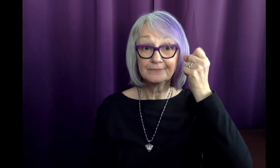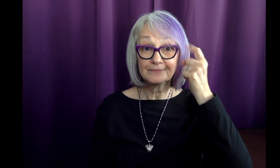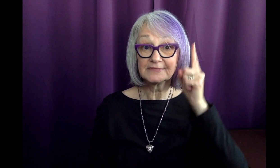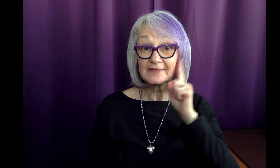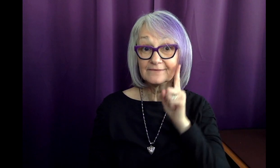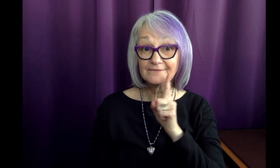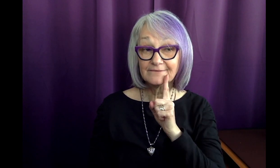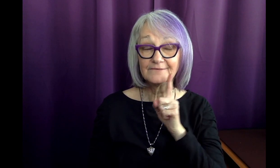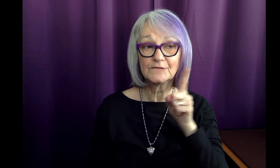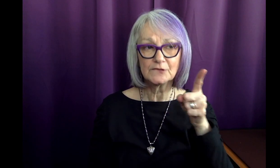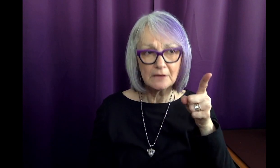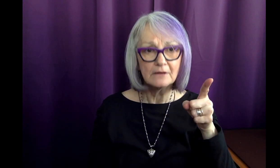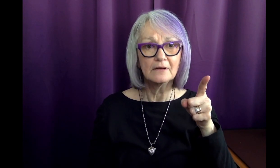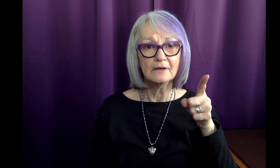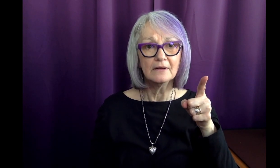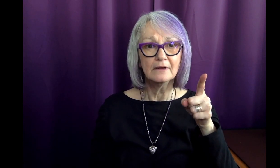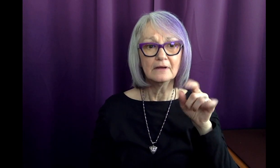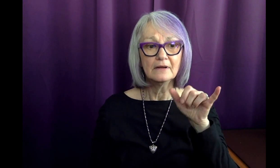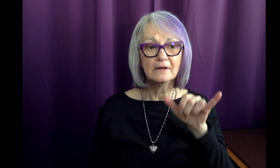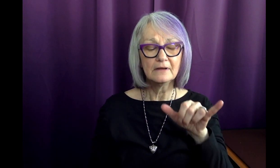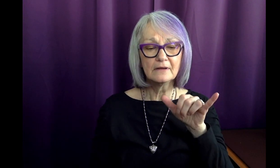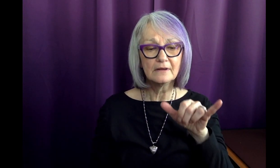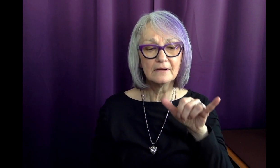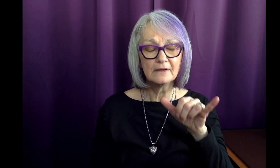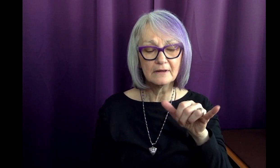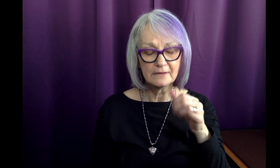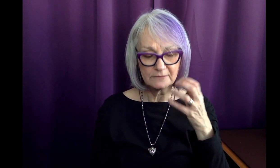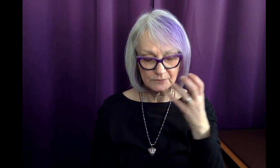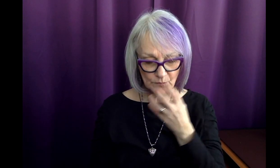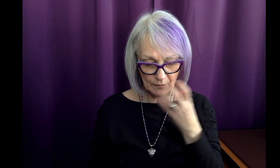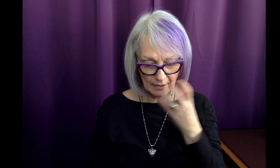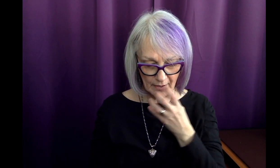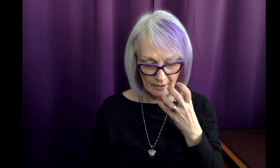He informed her that Sarah was also Deaf. The principal was surprised by this.